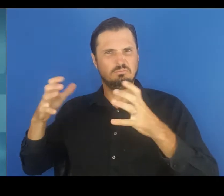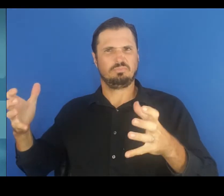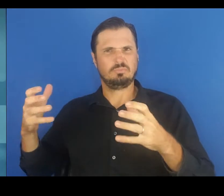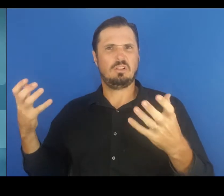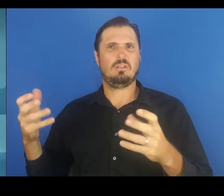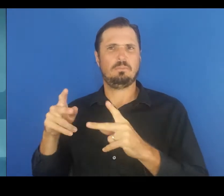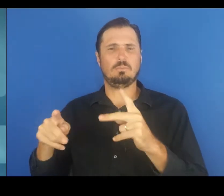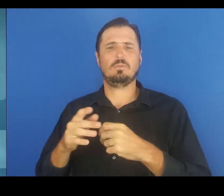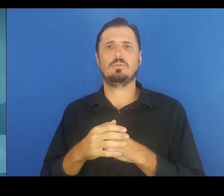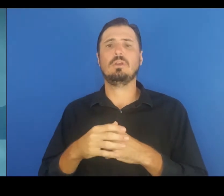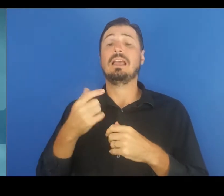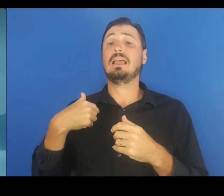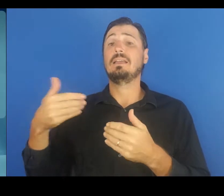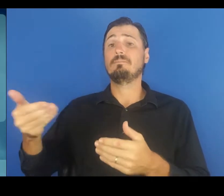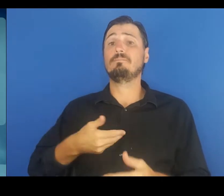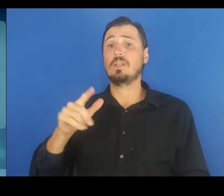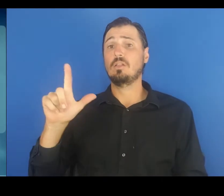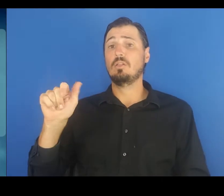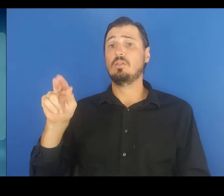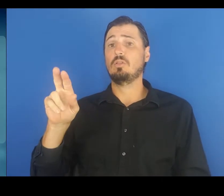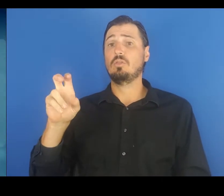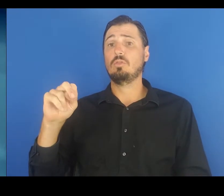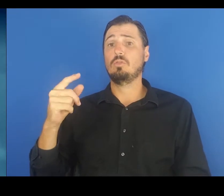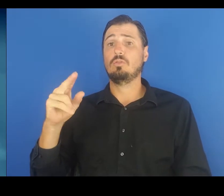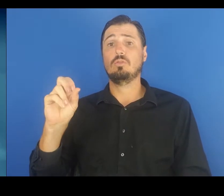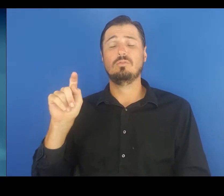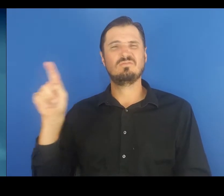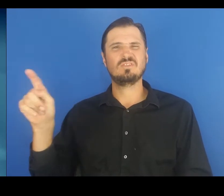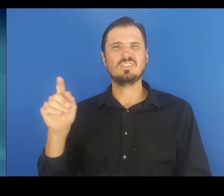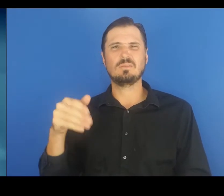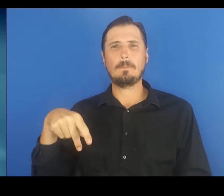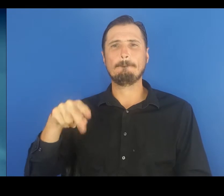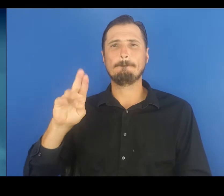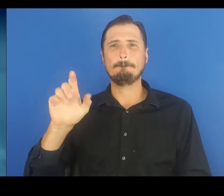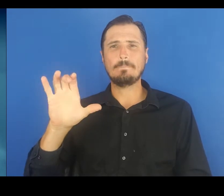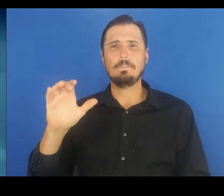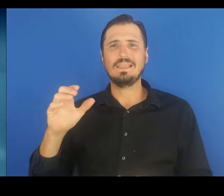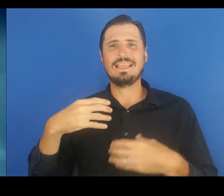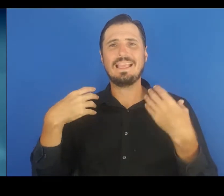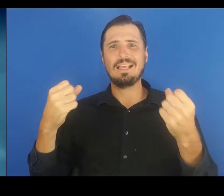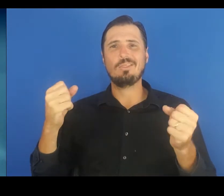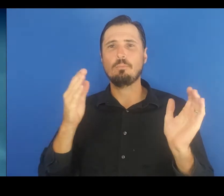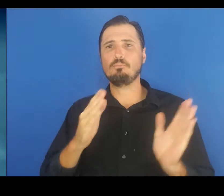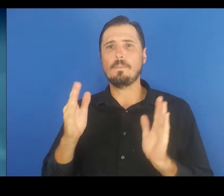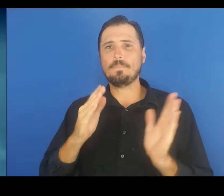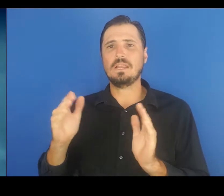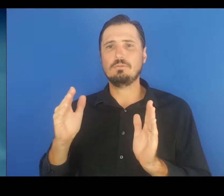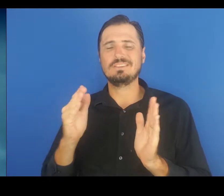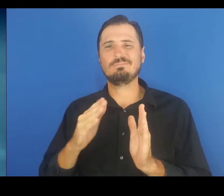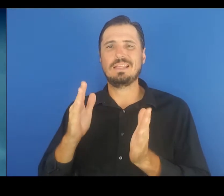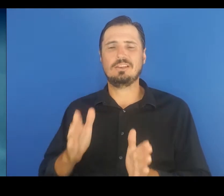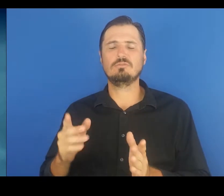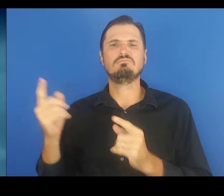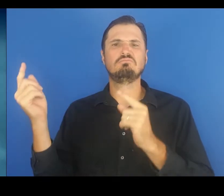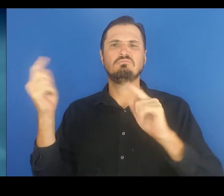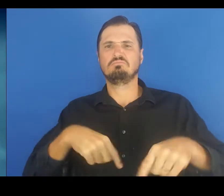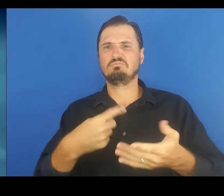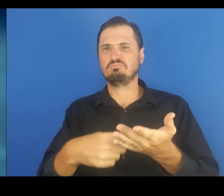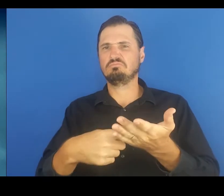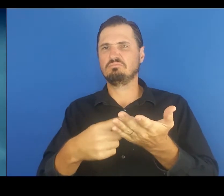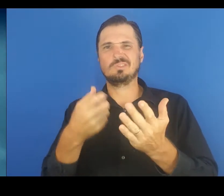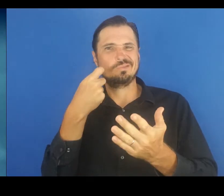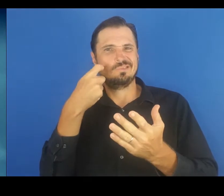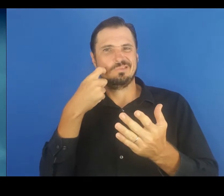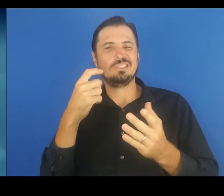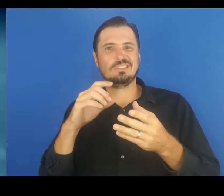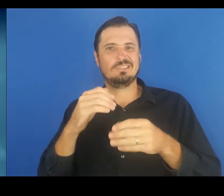I have asked Lauren Guest, the Public Health Preparedness Planner with the Kauai District Health Office, to review recent cases on our island